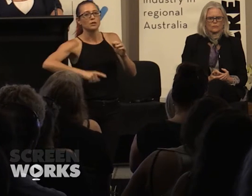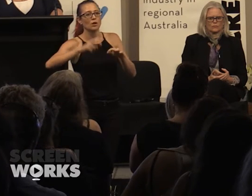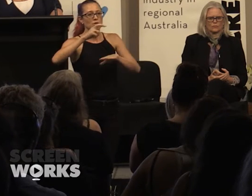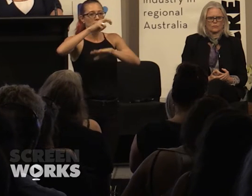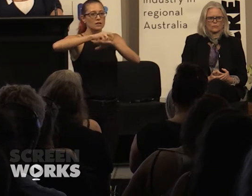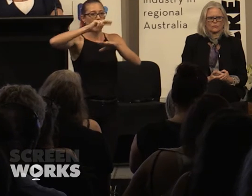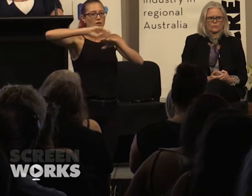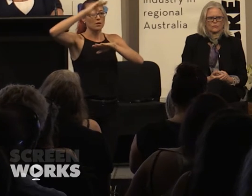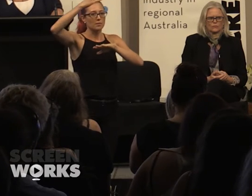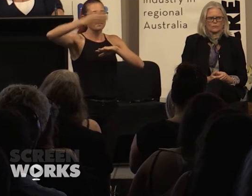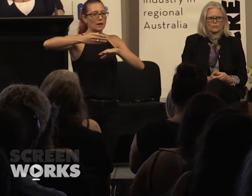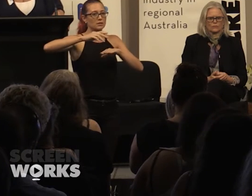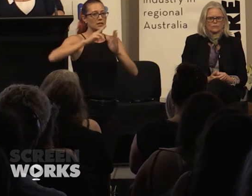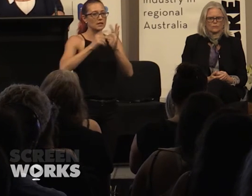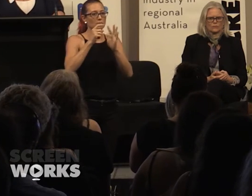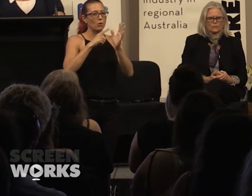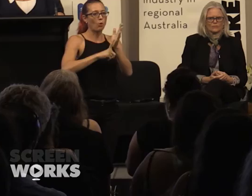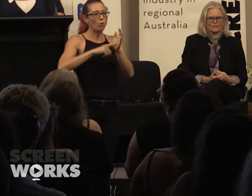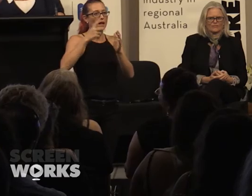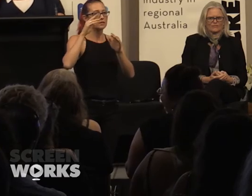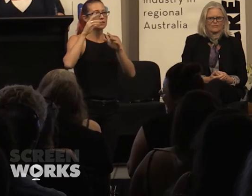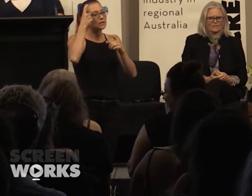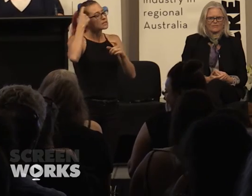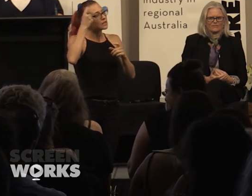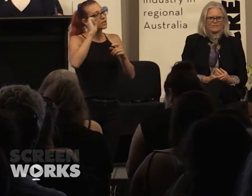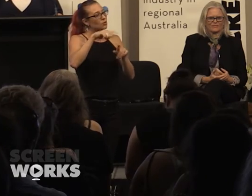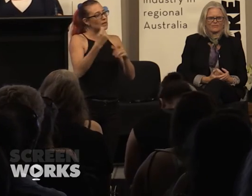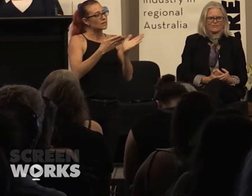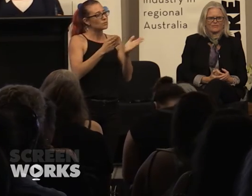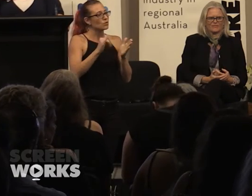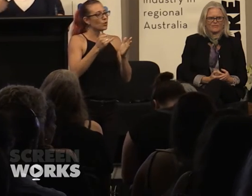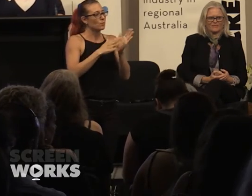Nepal and consider your next move. It could be mentoring or training or something